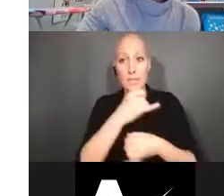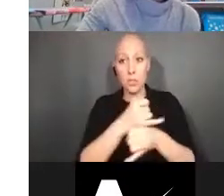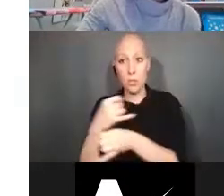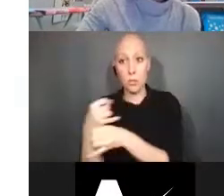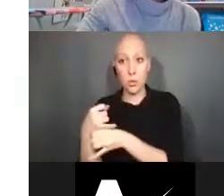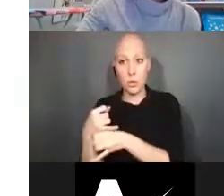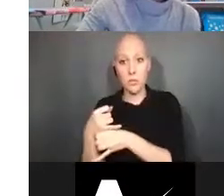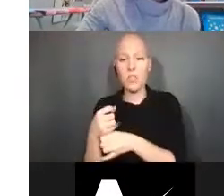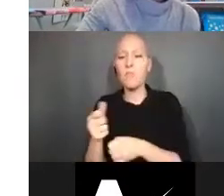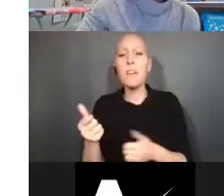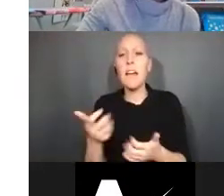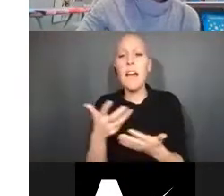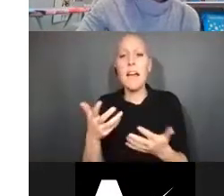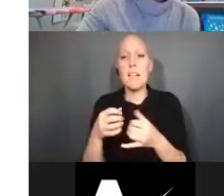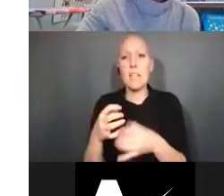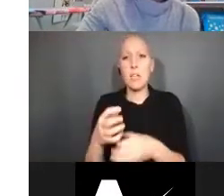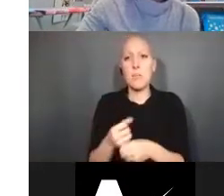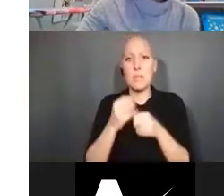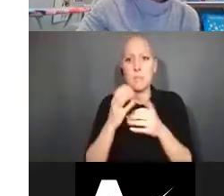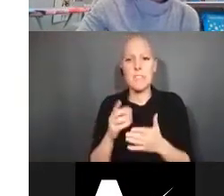of that might be different for a foreign institution?